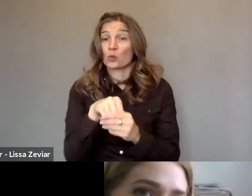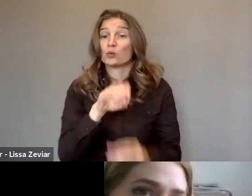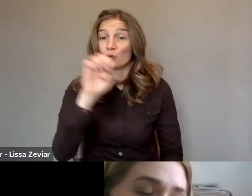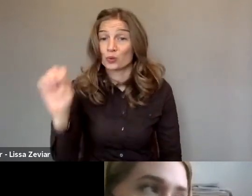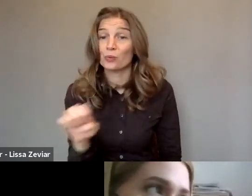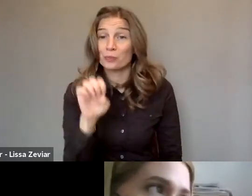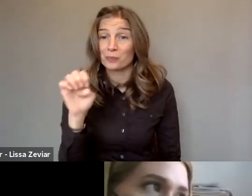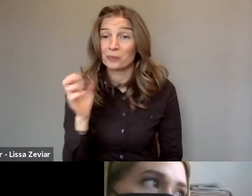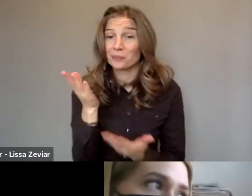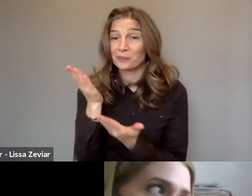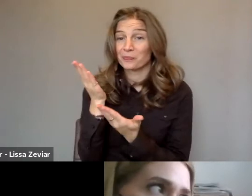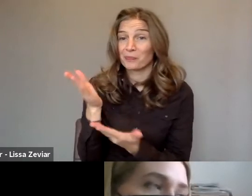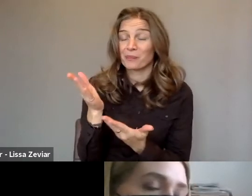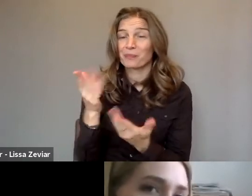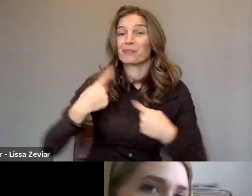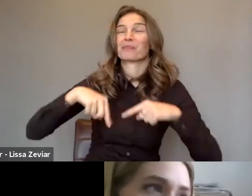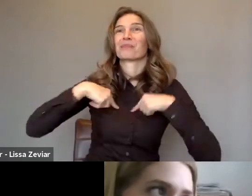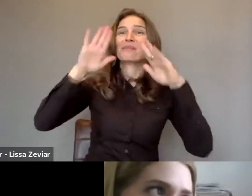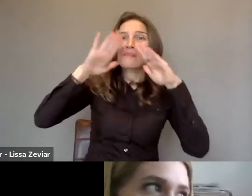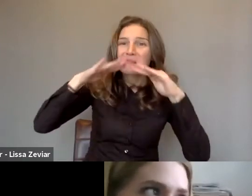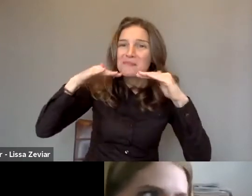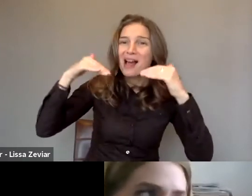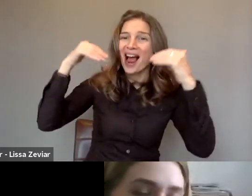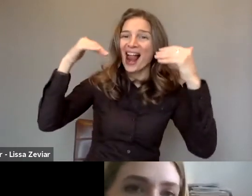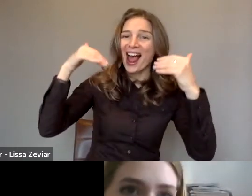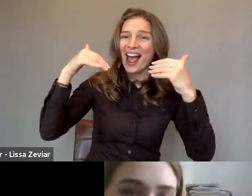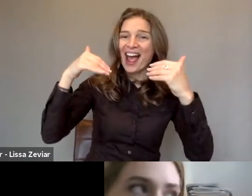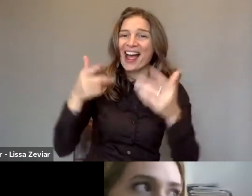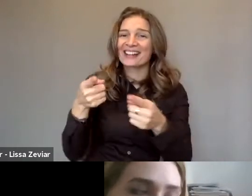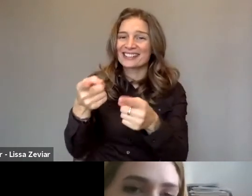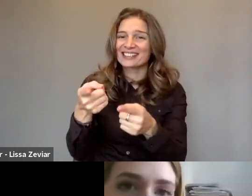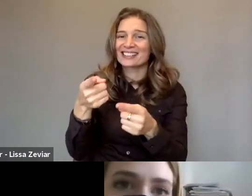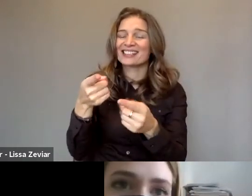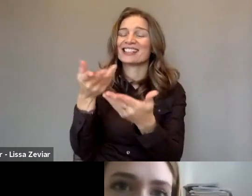It's a pleasure to have you with us today.